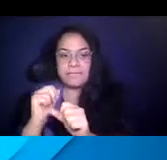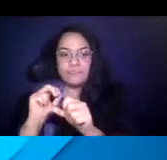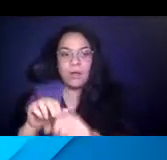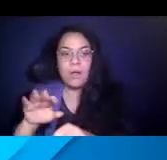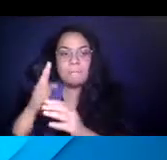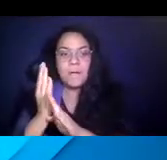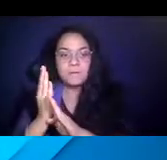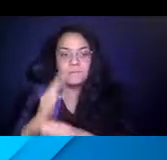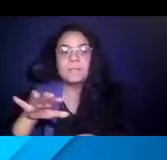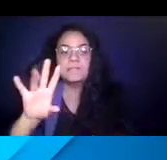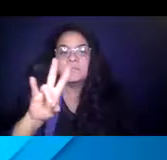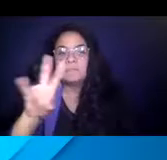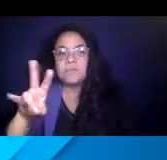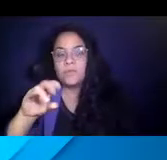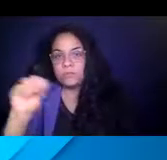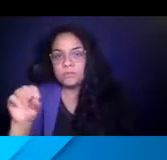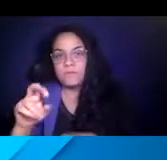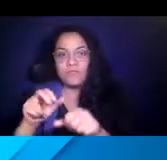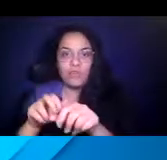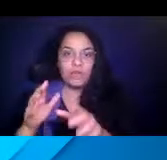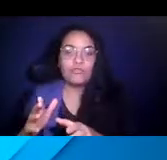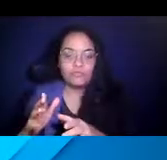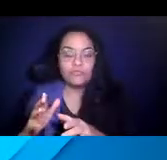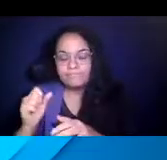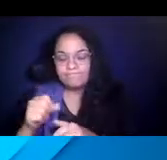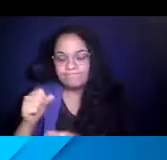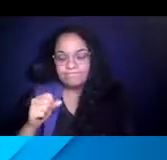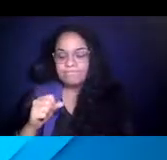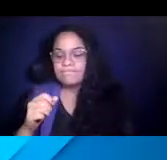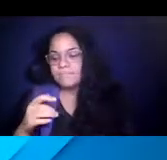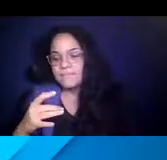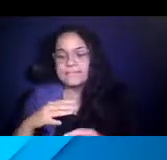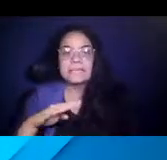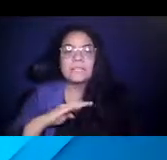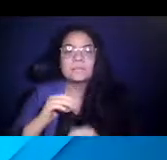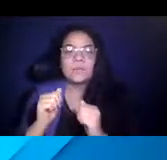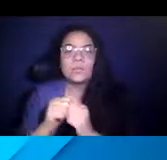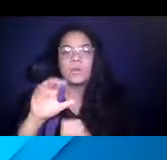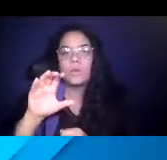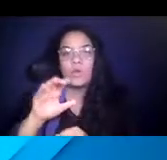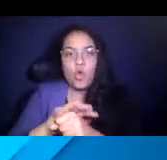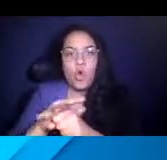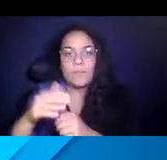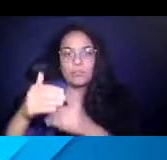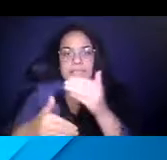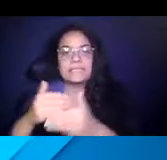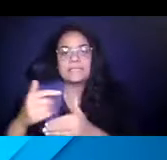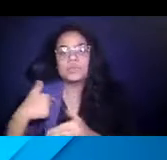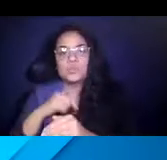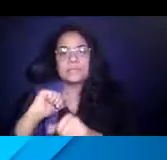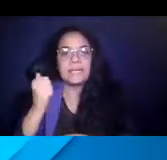14:51:40 77% of our riders were satisfied with the COVID procedures put in place, and